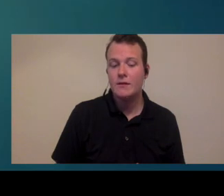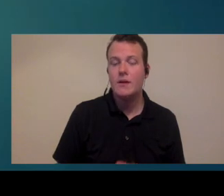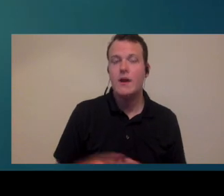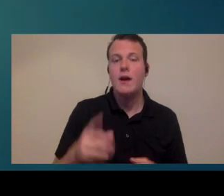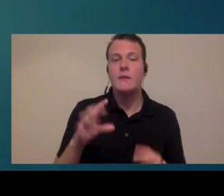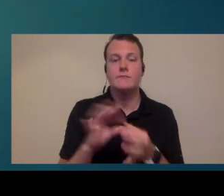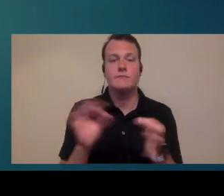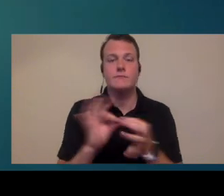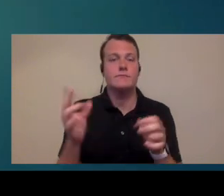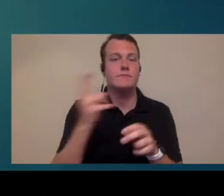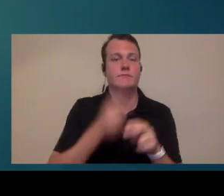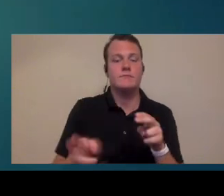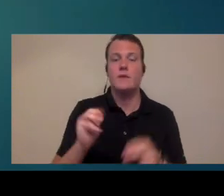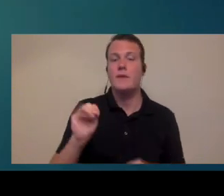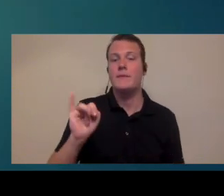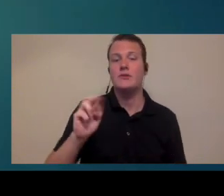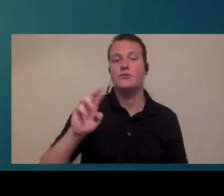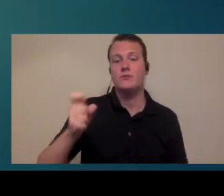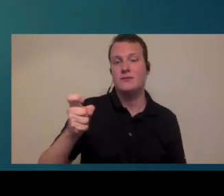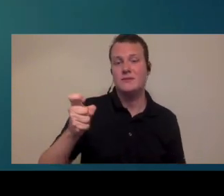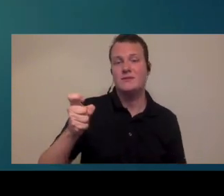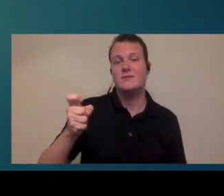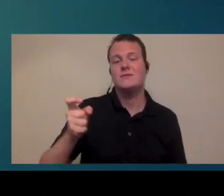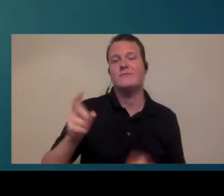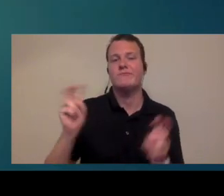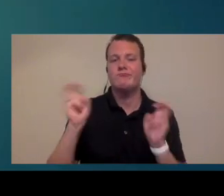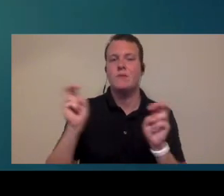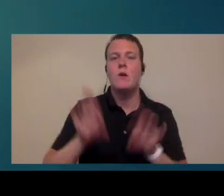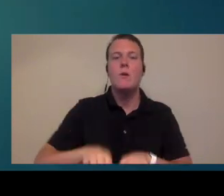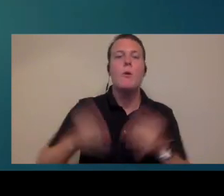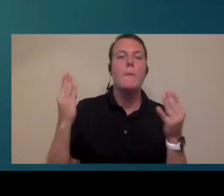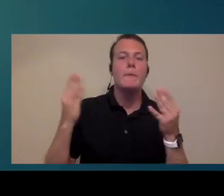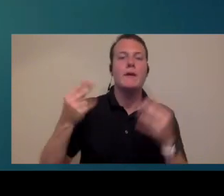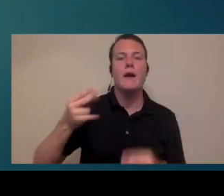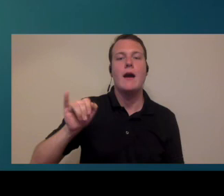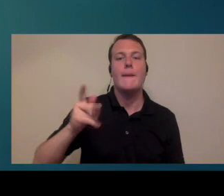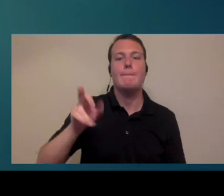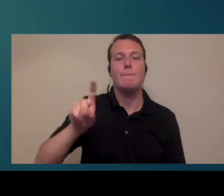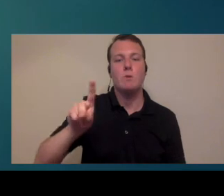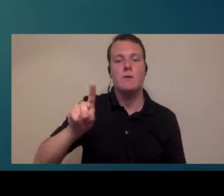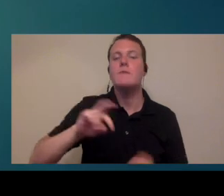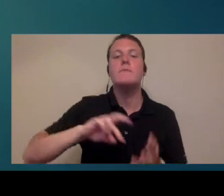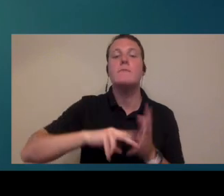mentioned briefly kind of about a matrix or a slash open hybrid and what I mean